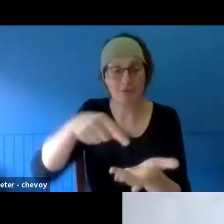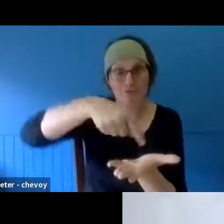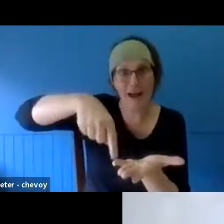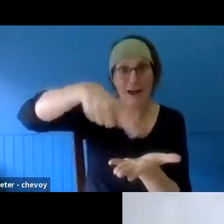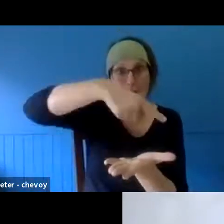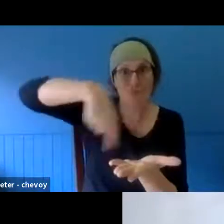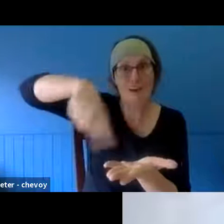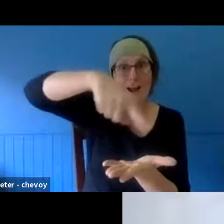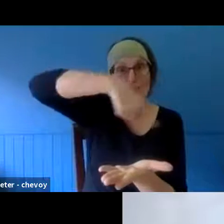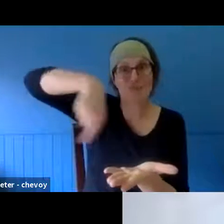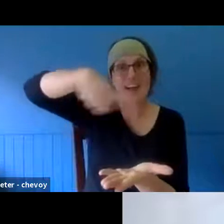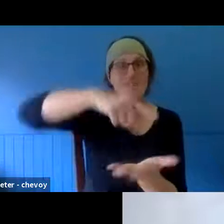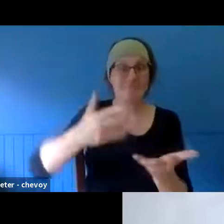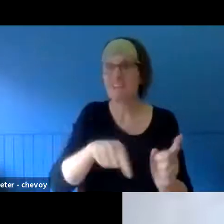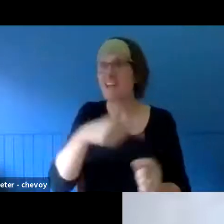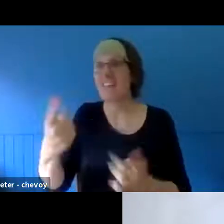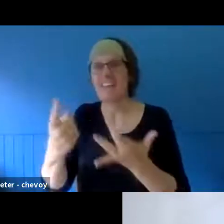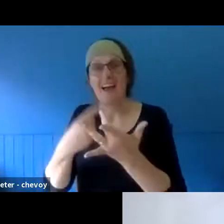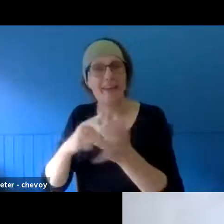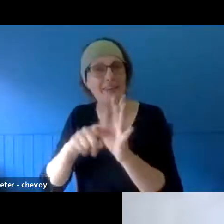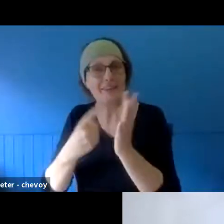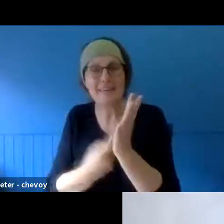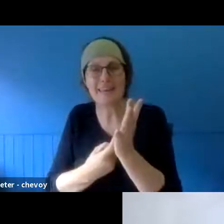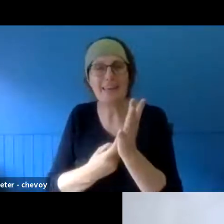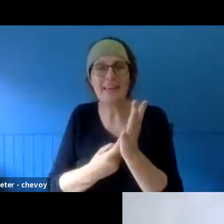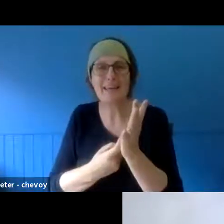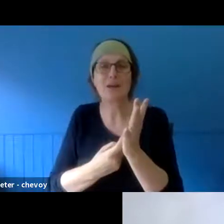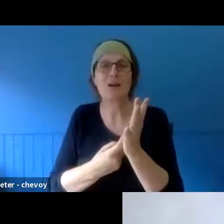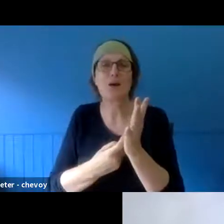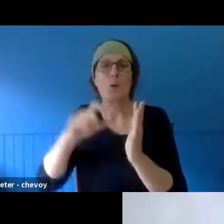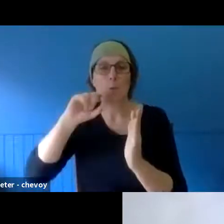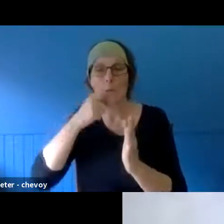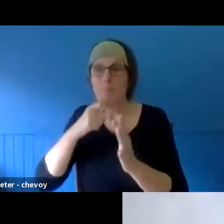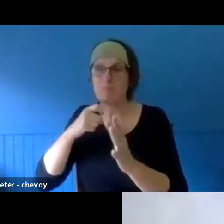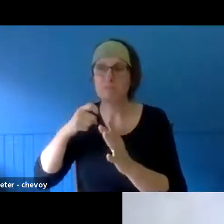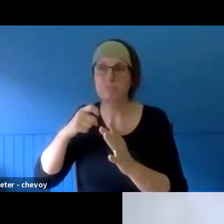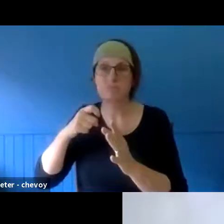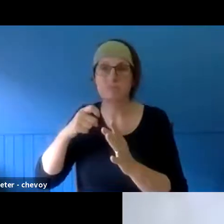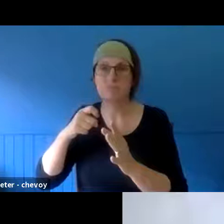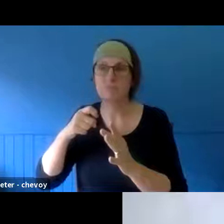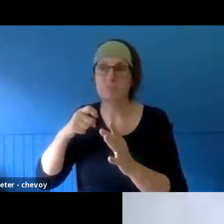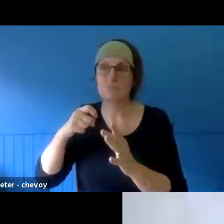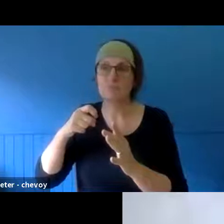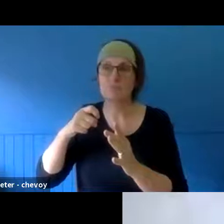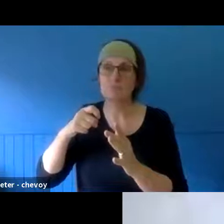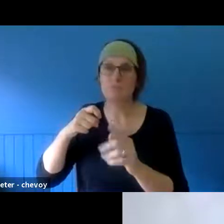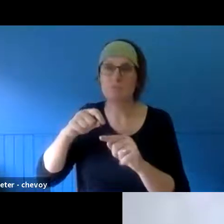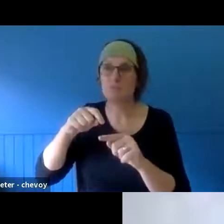were winding back and forward past various sort of symbolic, sculptural installation moments that had different symbolic meanings and so